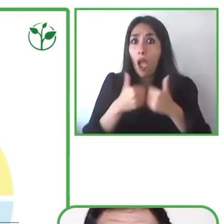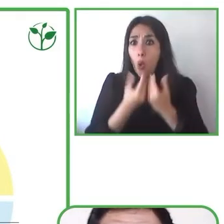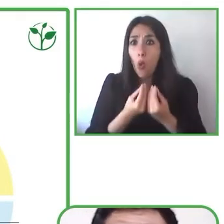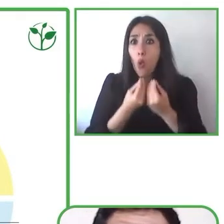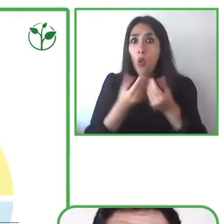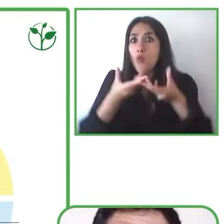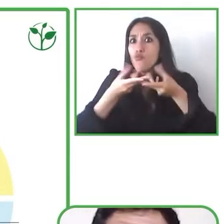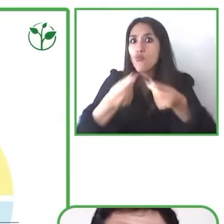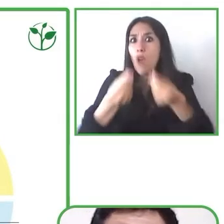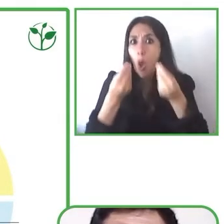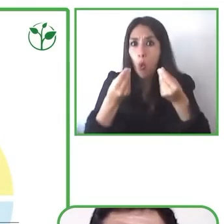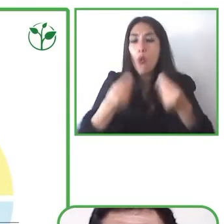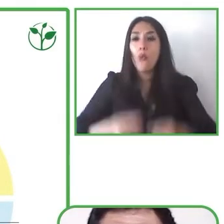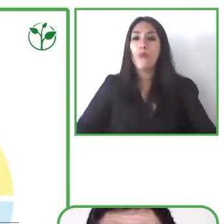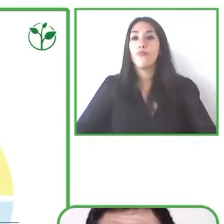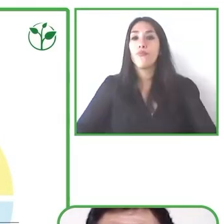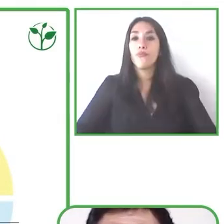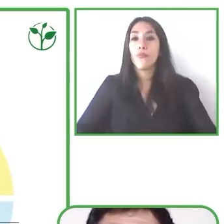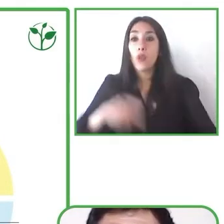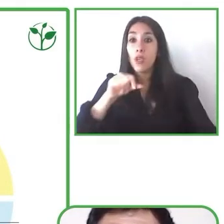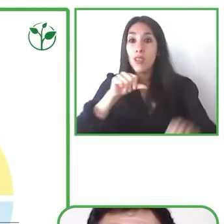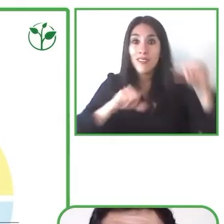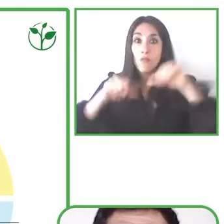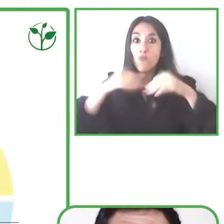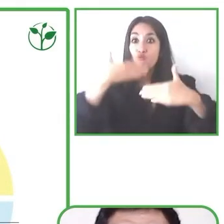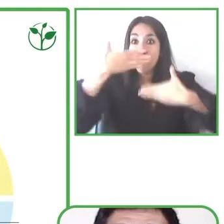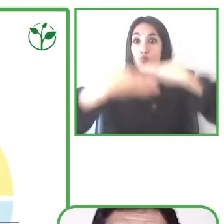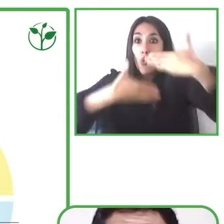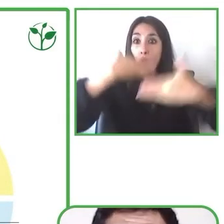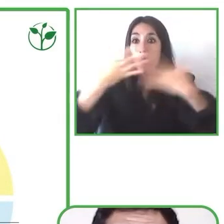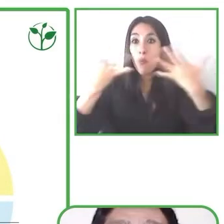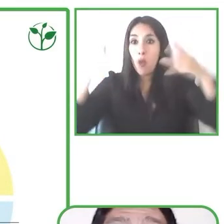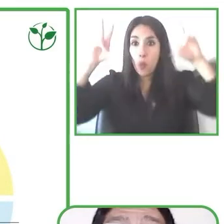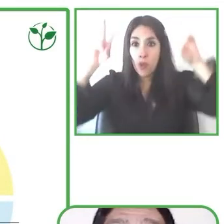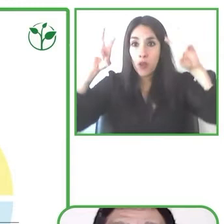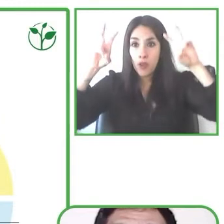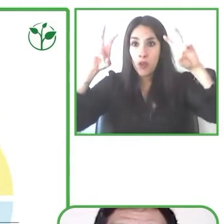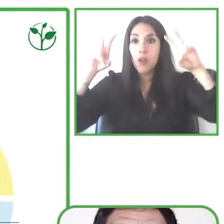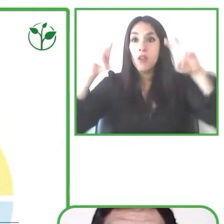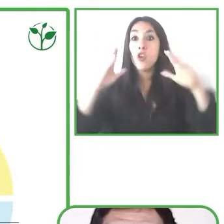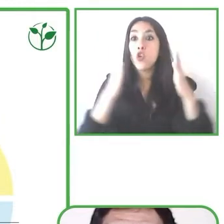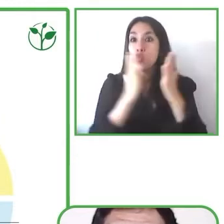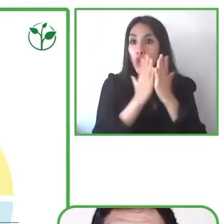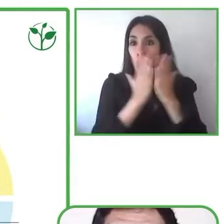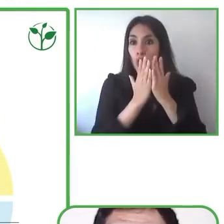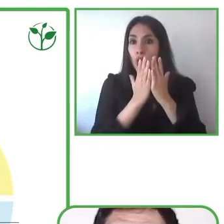science progresses and especially in the study of reading skills and for more